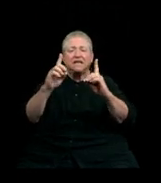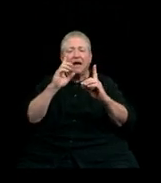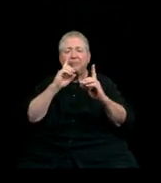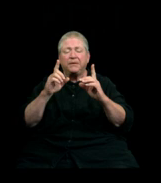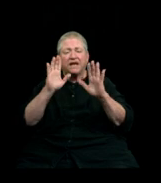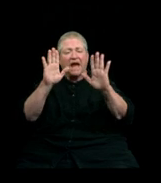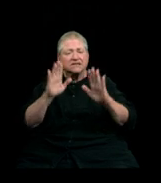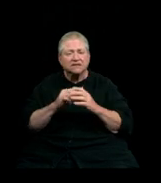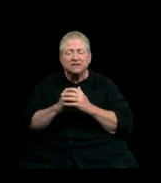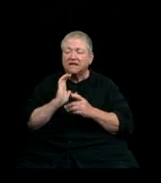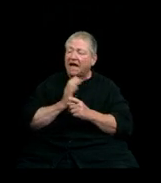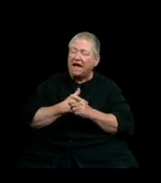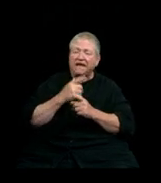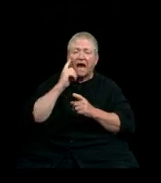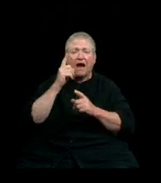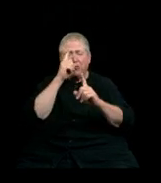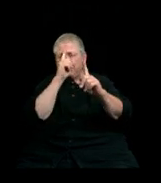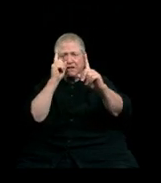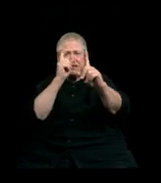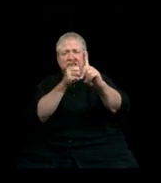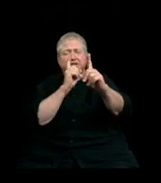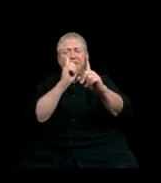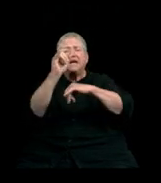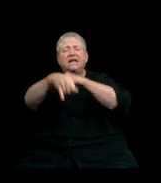and our mission is to be an international leader in active learning,